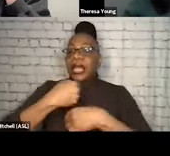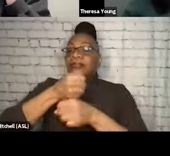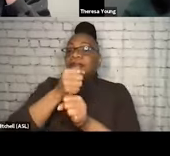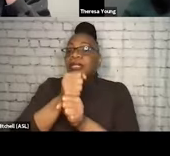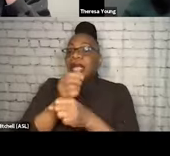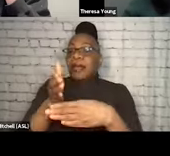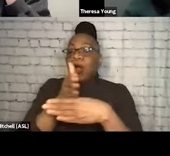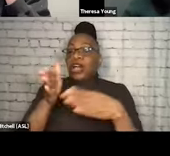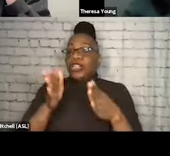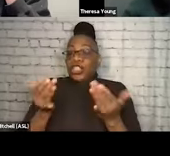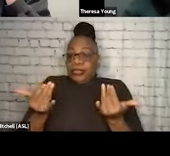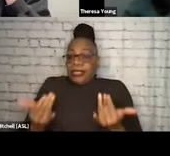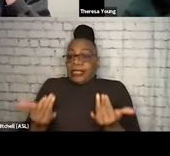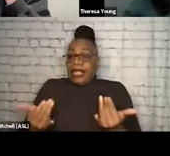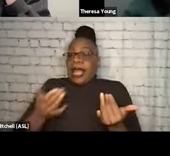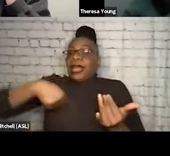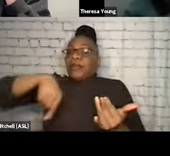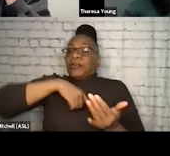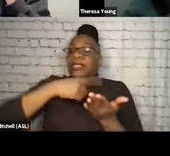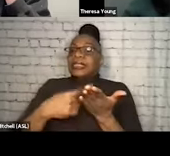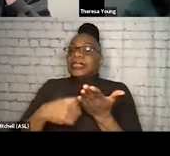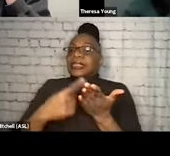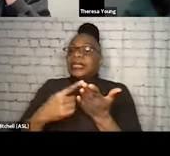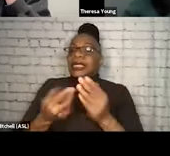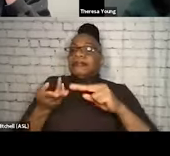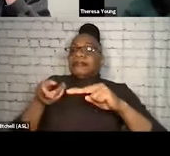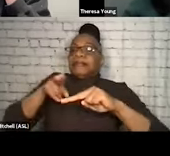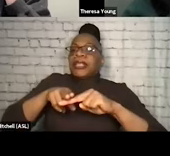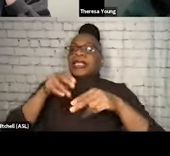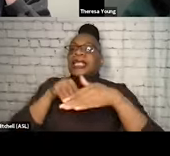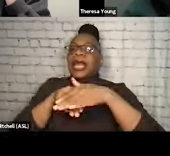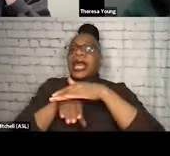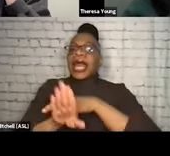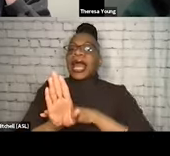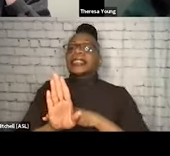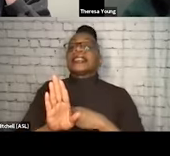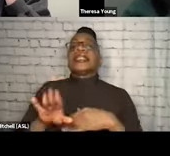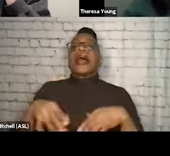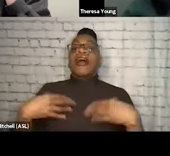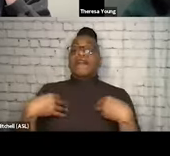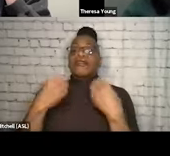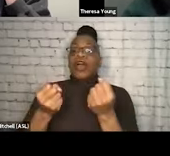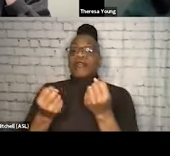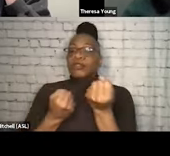And today we're gonna talk about increasing access to recovery supports in your community, increasing access to treatment,